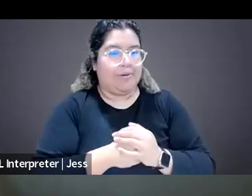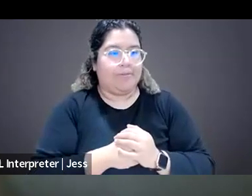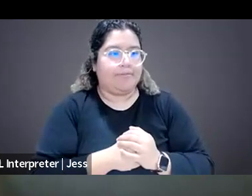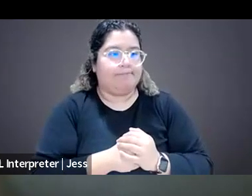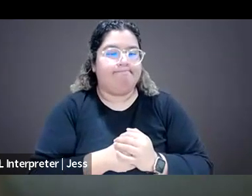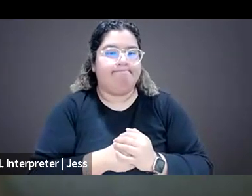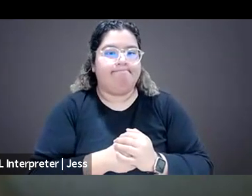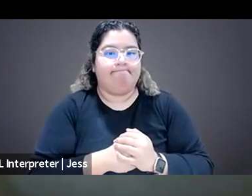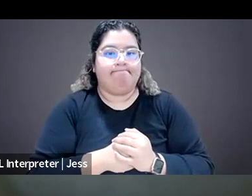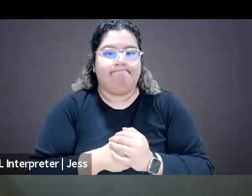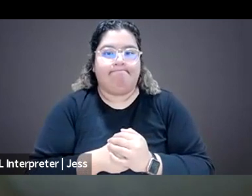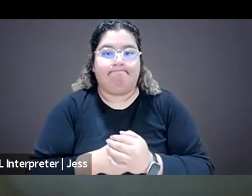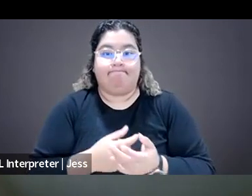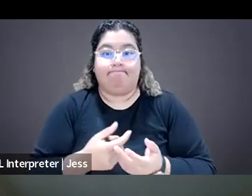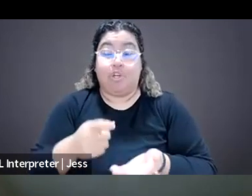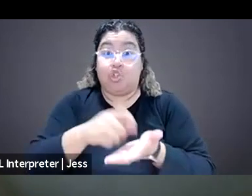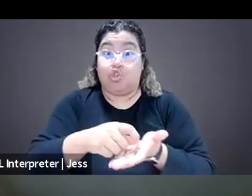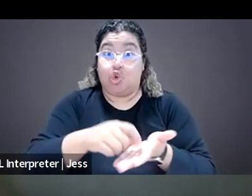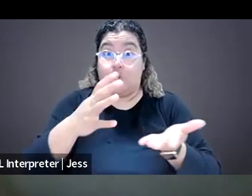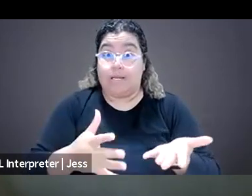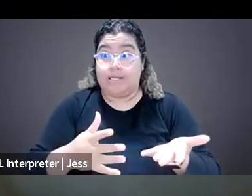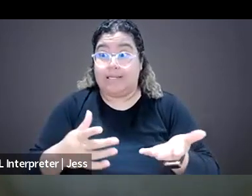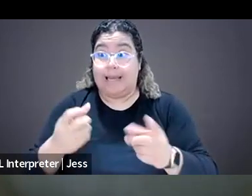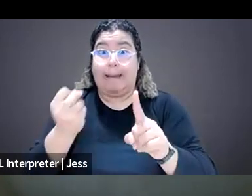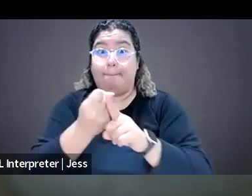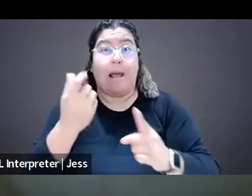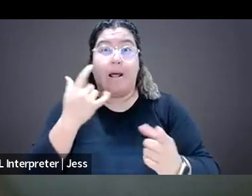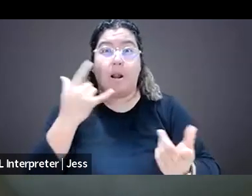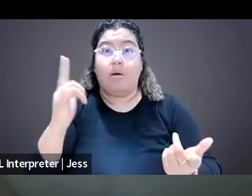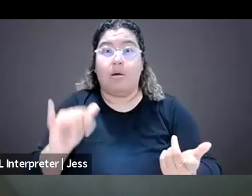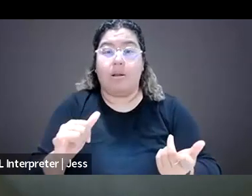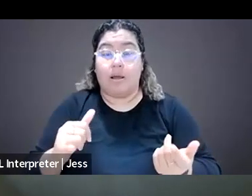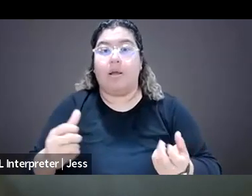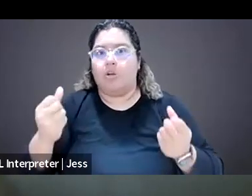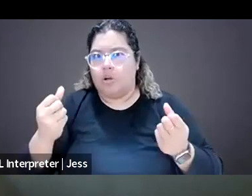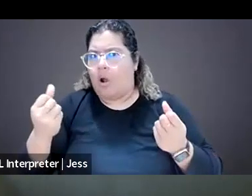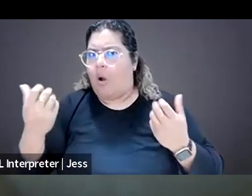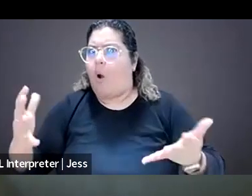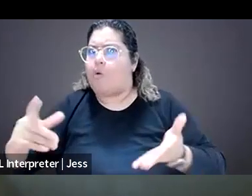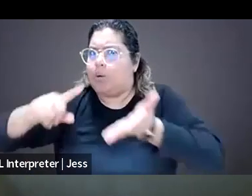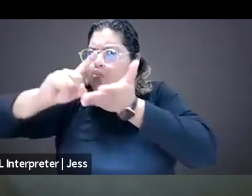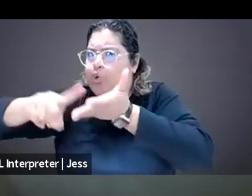there there is research done on the impact on journalists and they exhibit